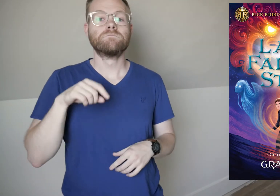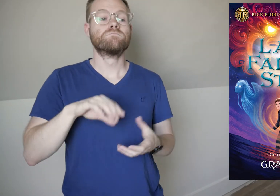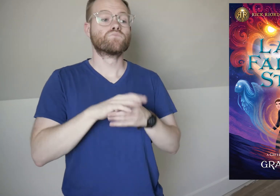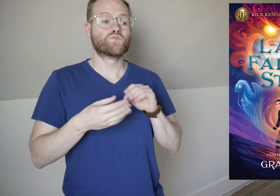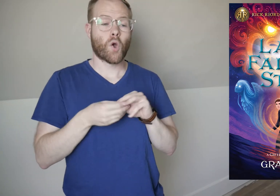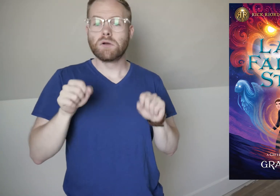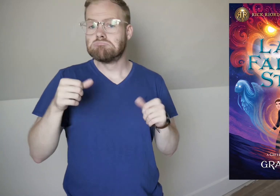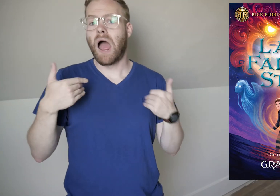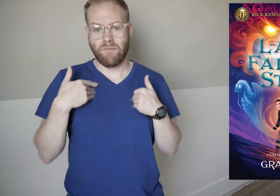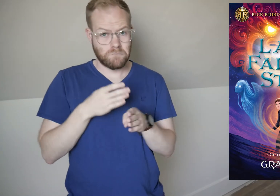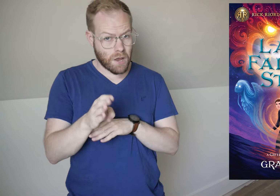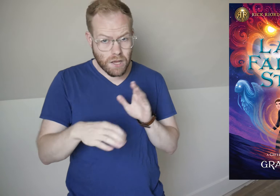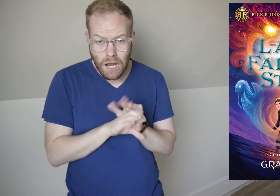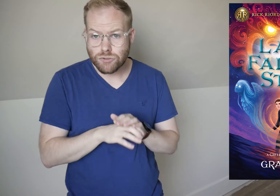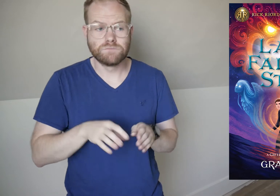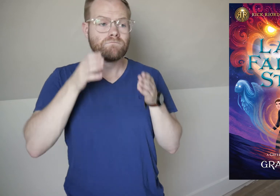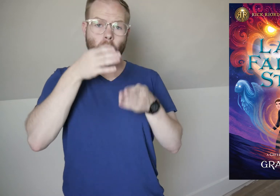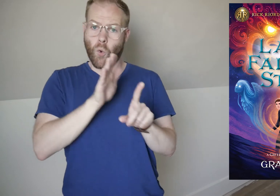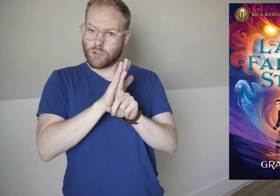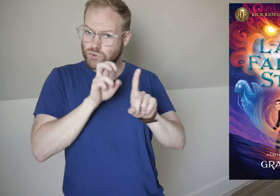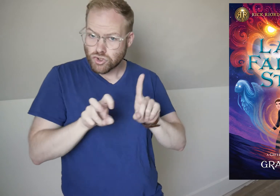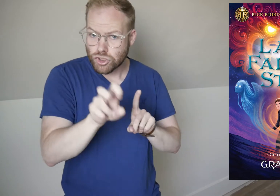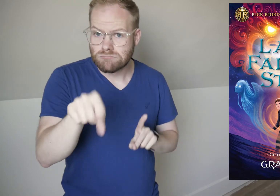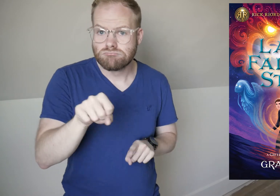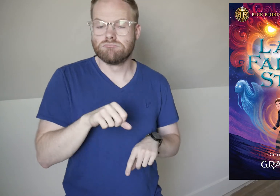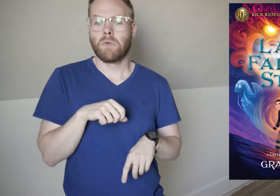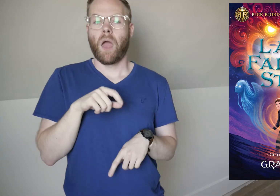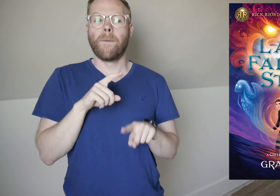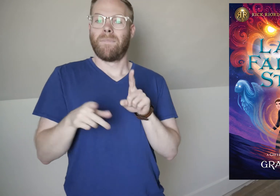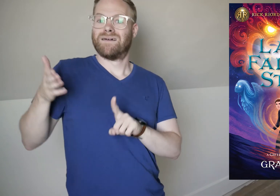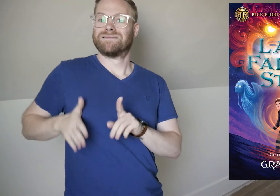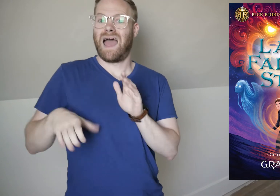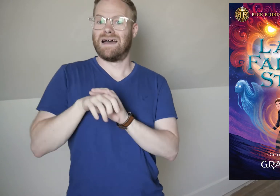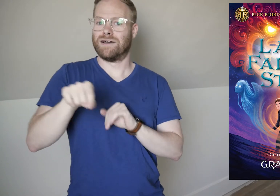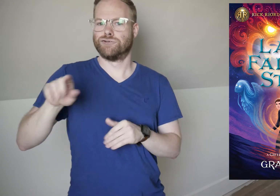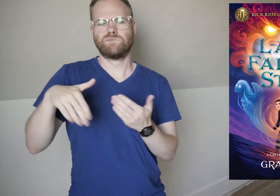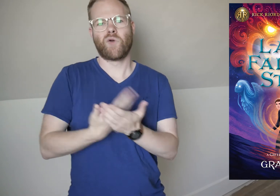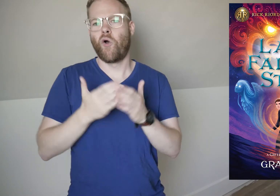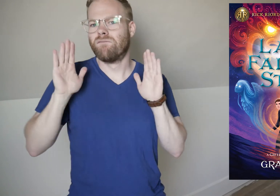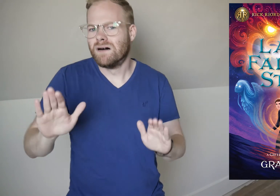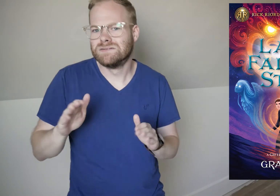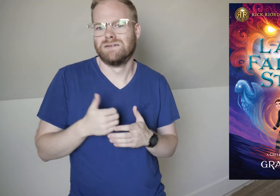The story does have a main character and focuses on her journey, but the side characters were all fantastic